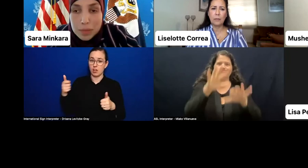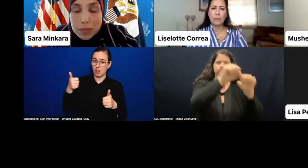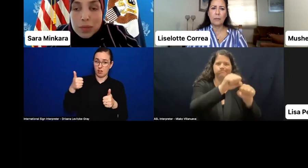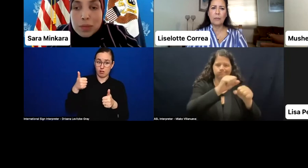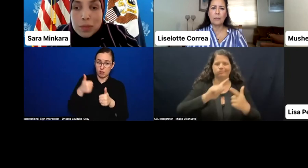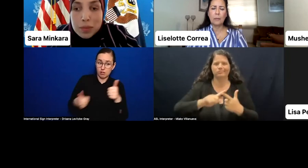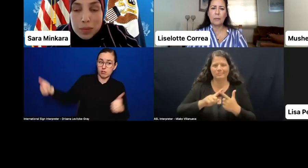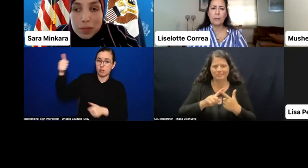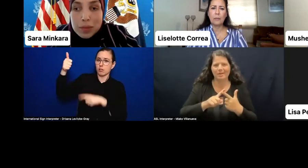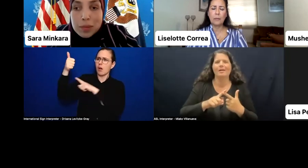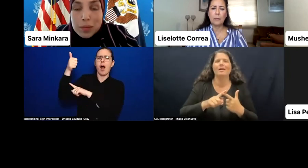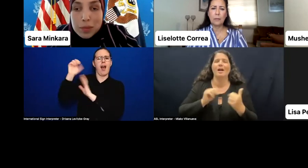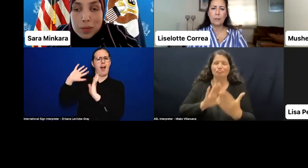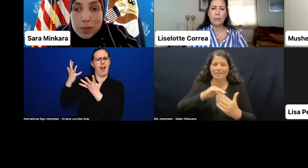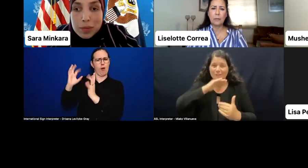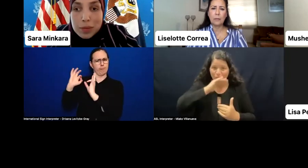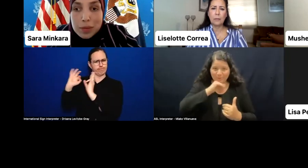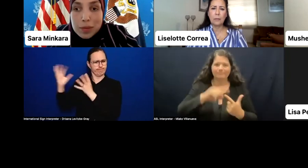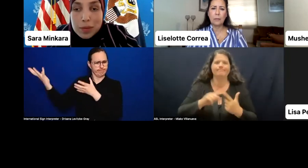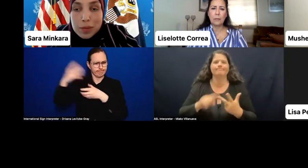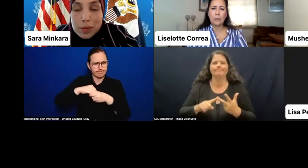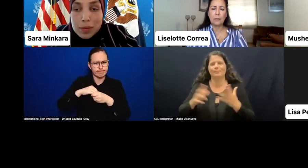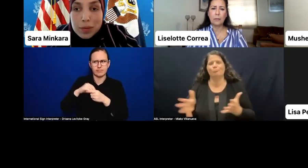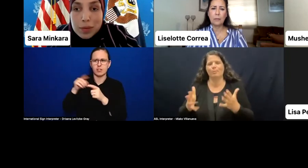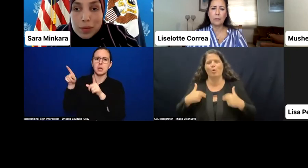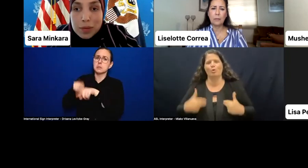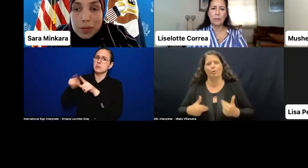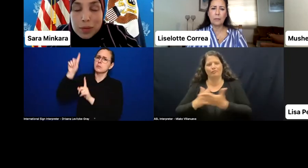And I think everyone on this call